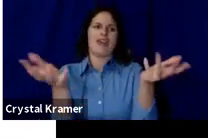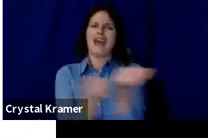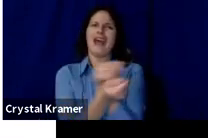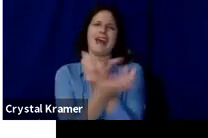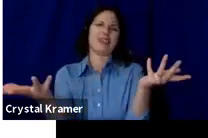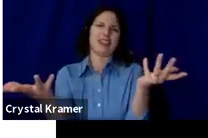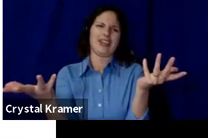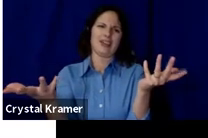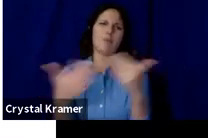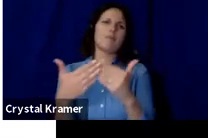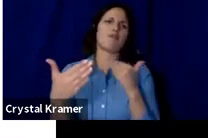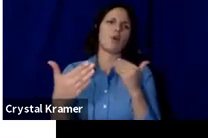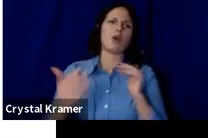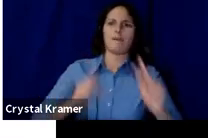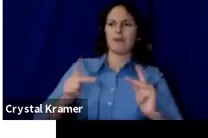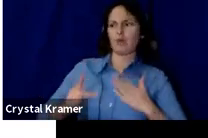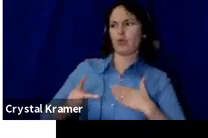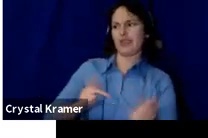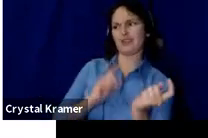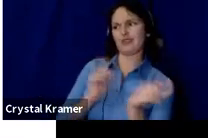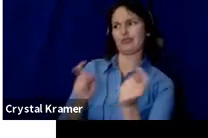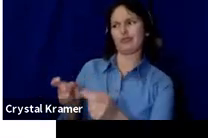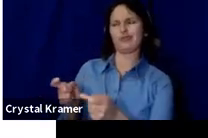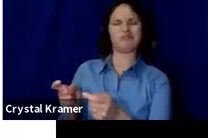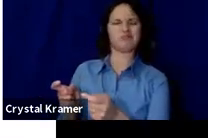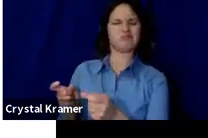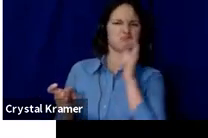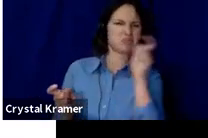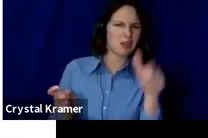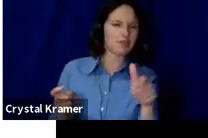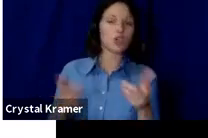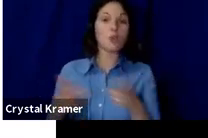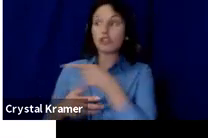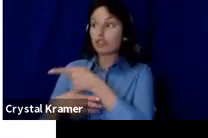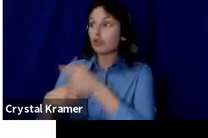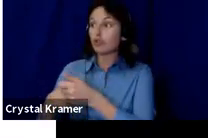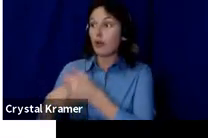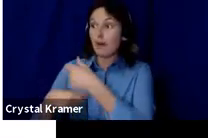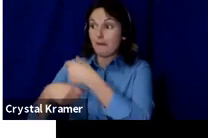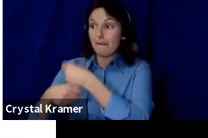What you are presenting, what you make is valuable, and so start at knowing that your